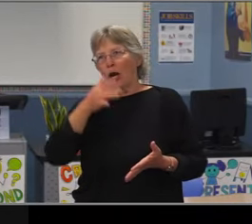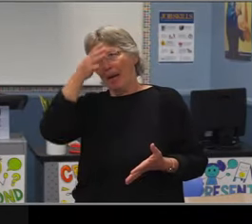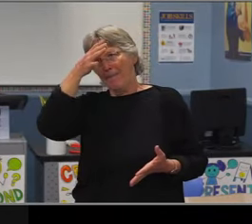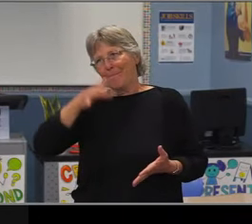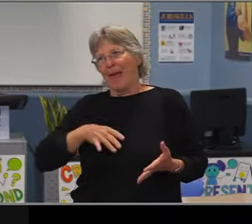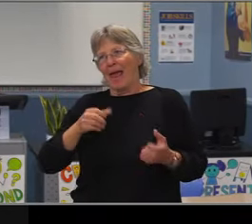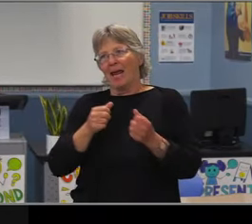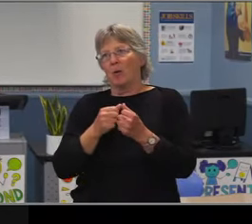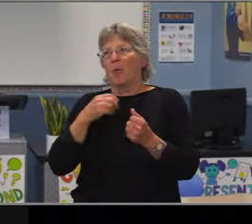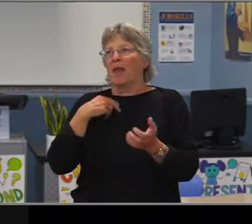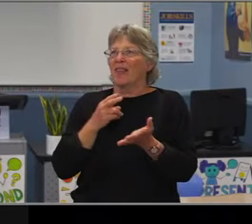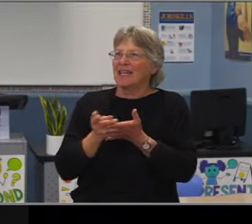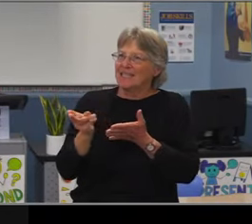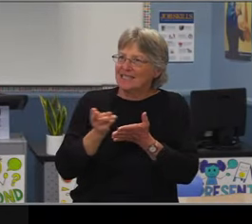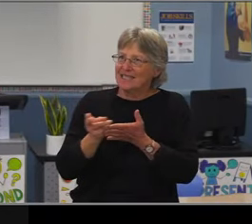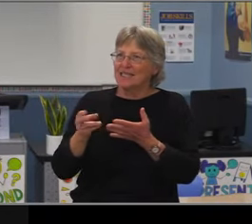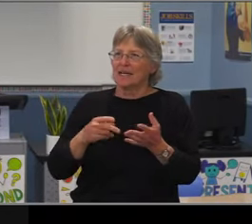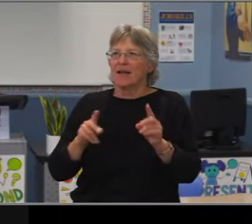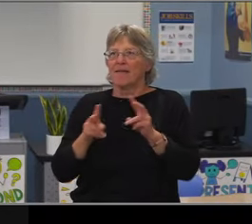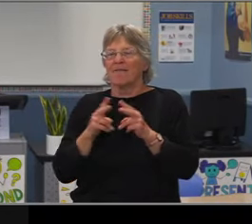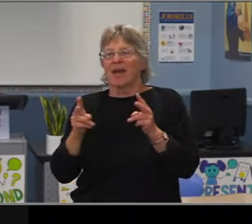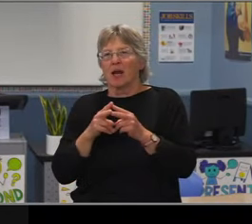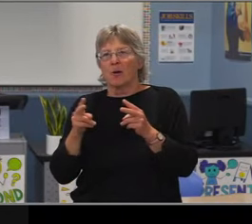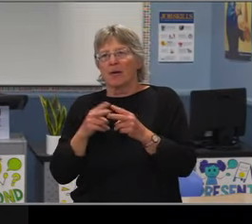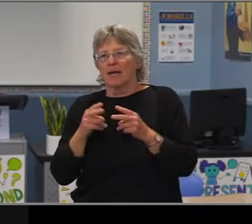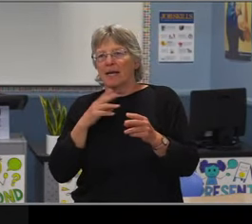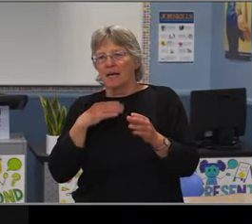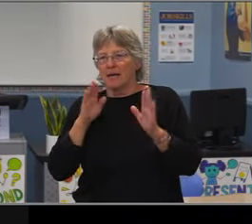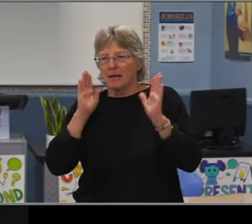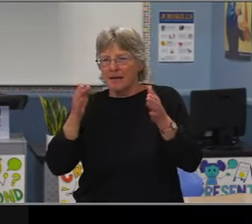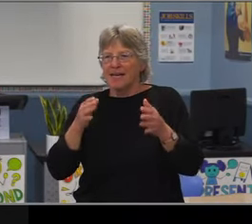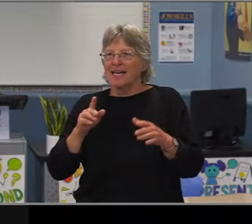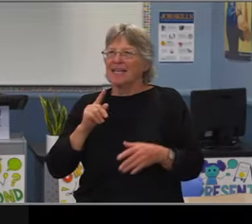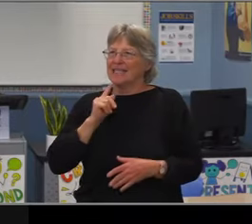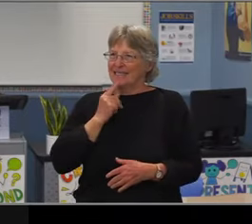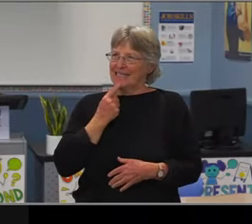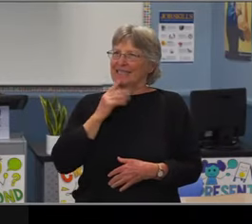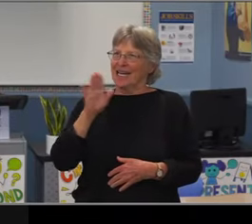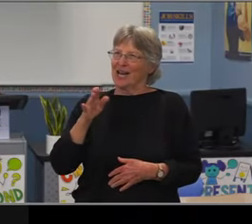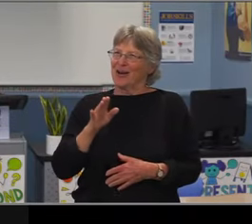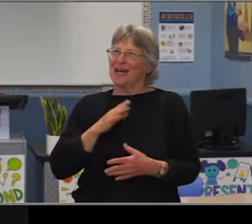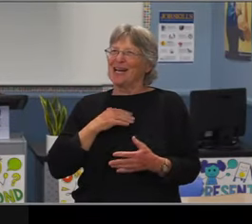with how much you are appreciated both you and Dr. Williams